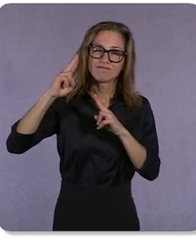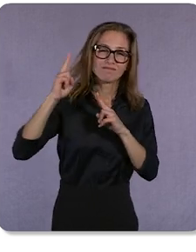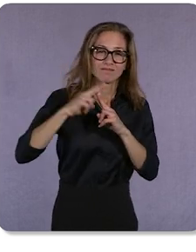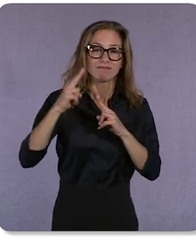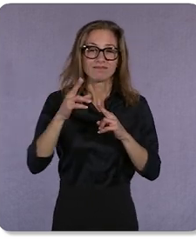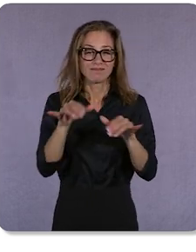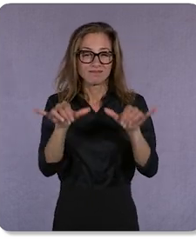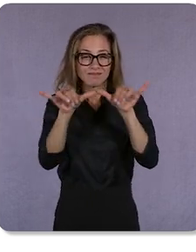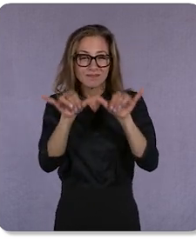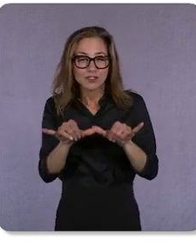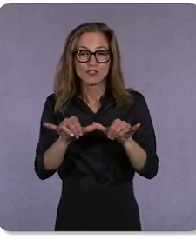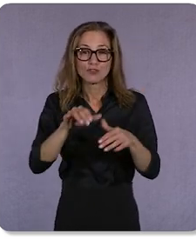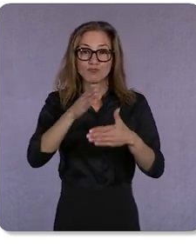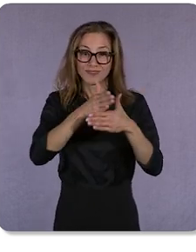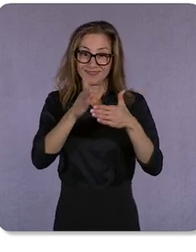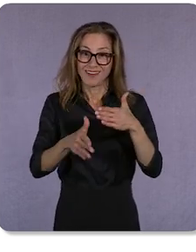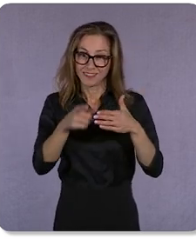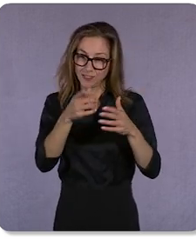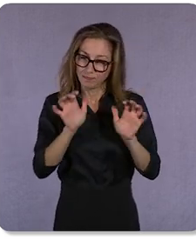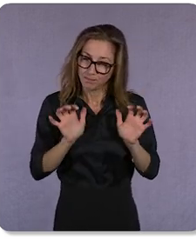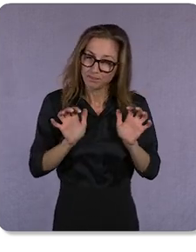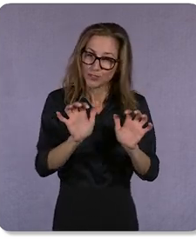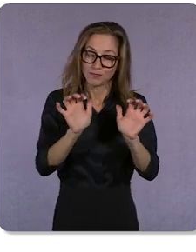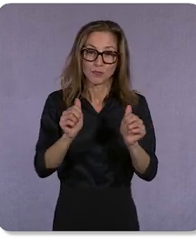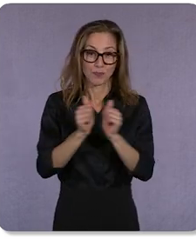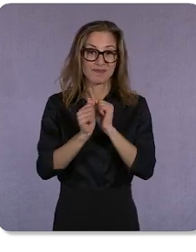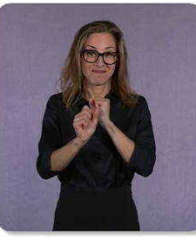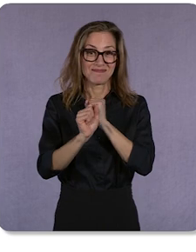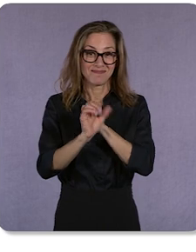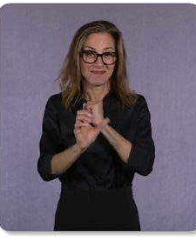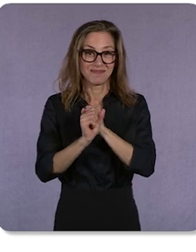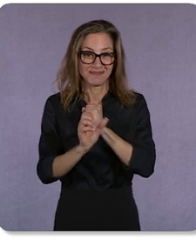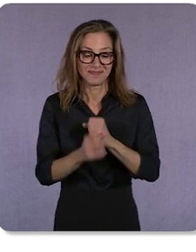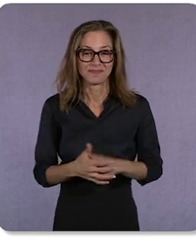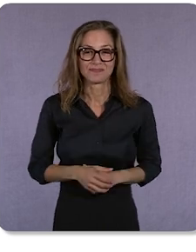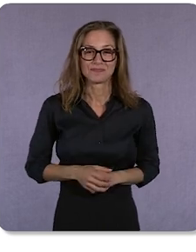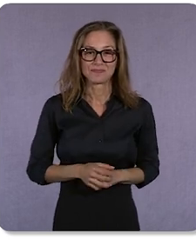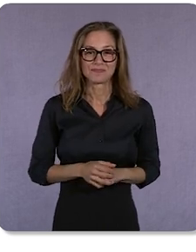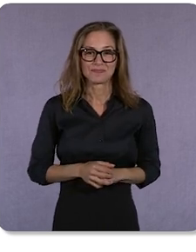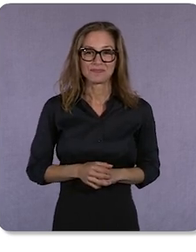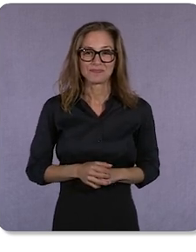driving with Google Ads. We discussed reimagining